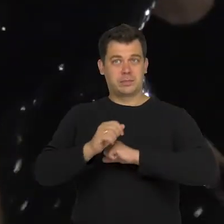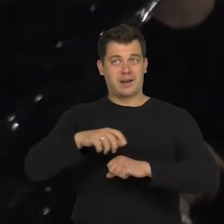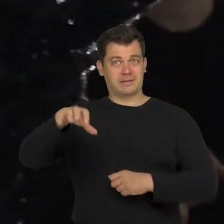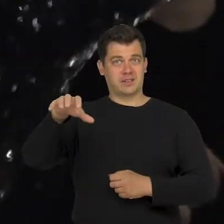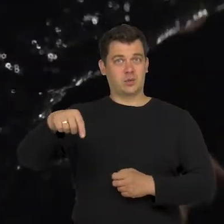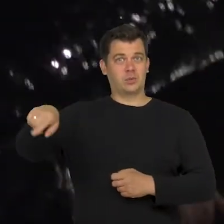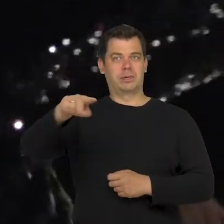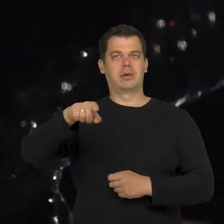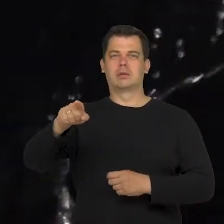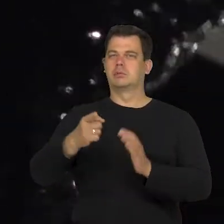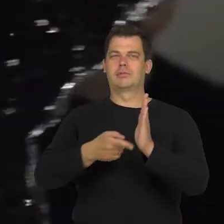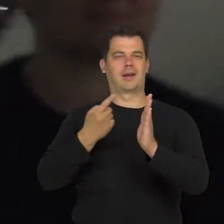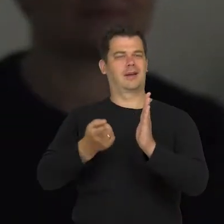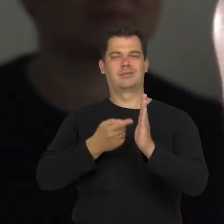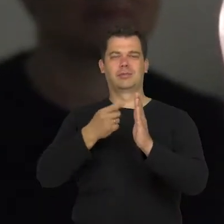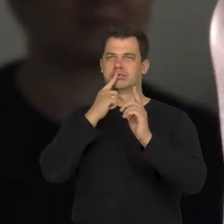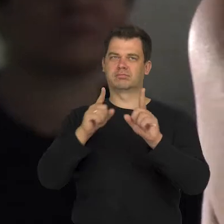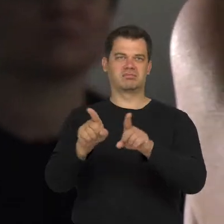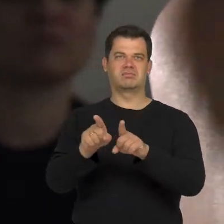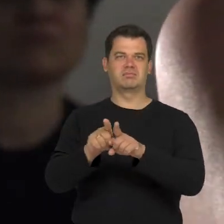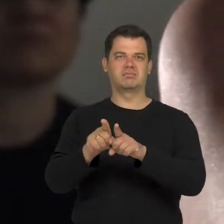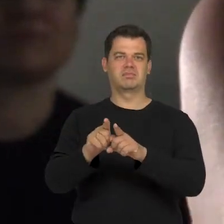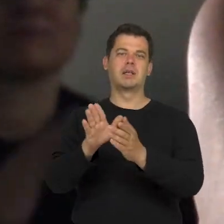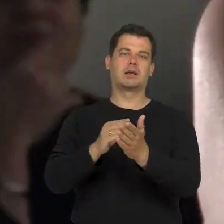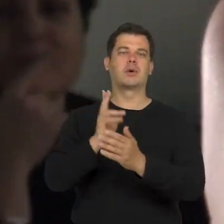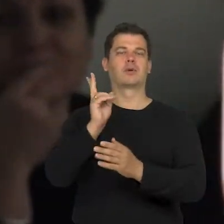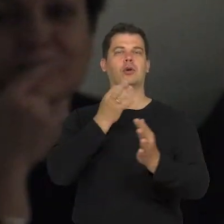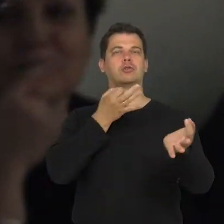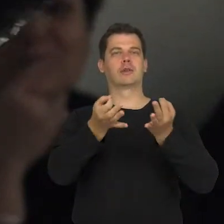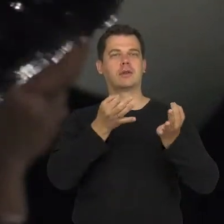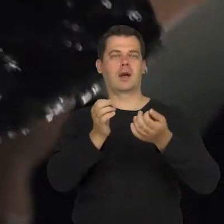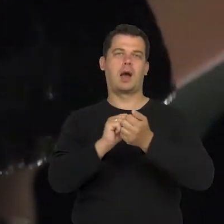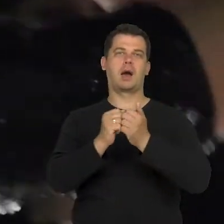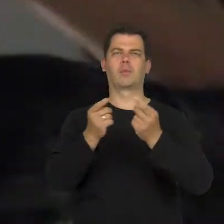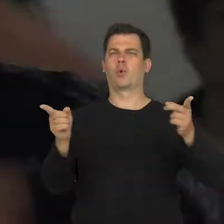We can still see this e.g. when a journalist comes, does a short programme